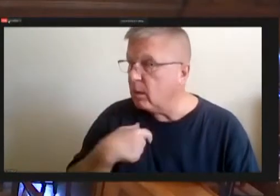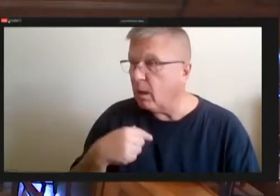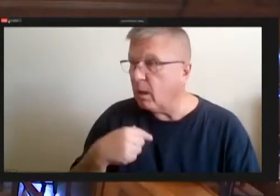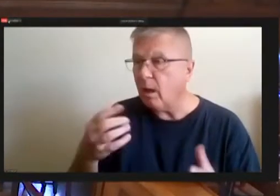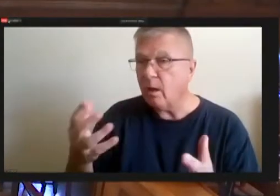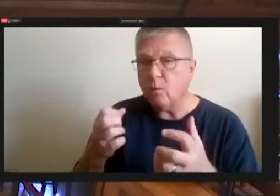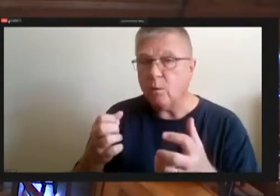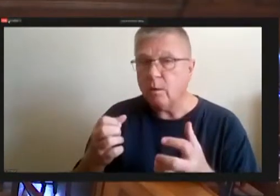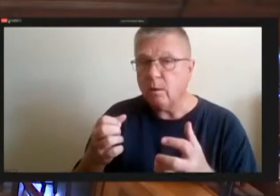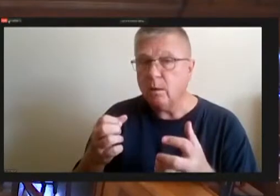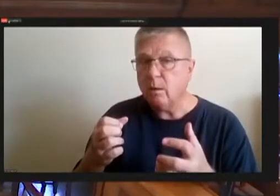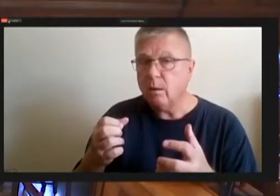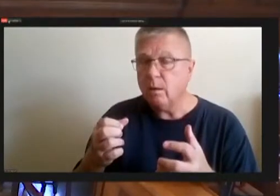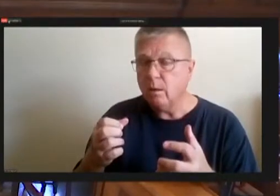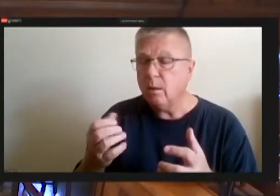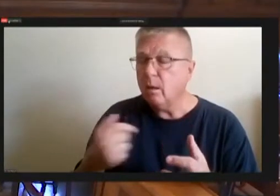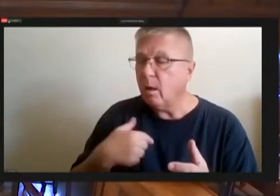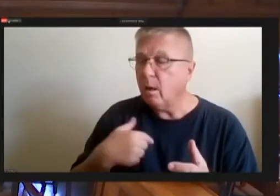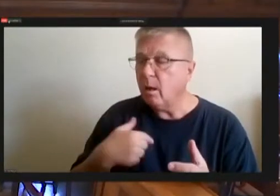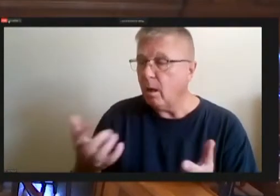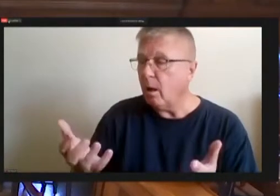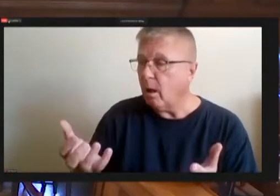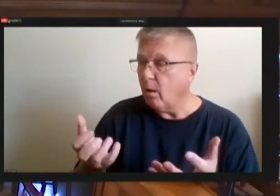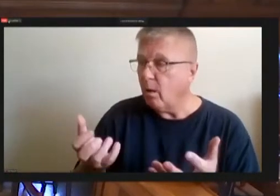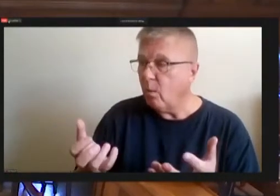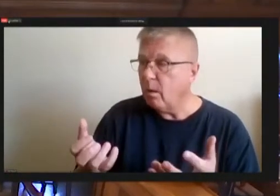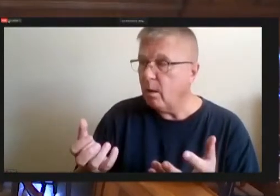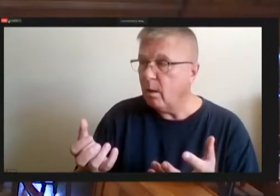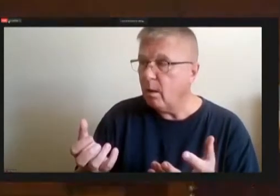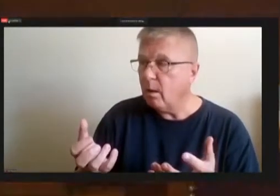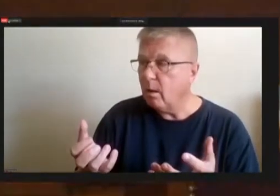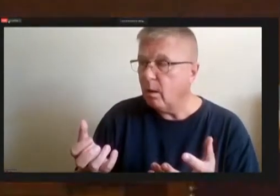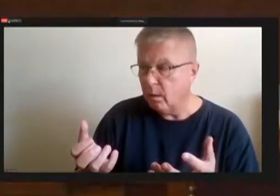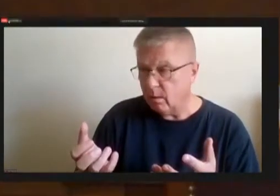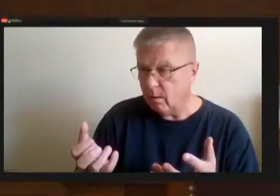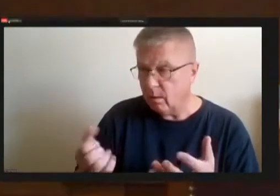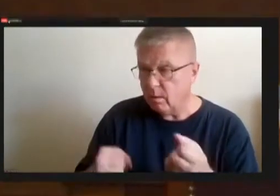I want to I want to support buying the sweeper.